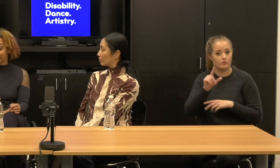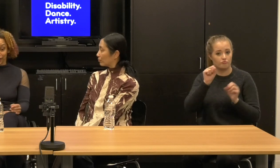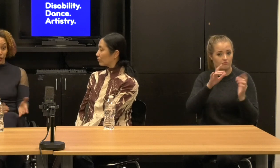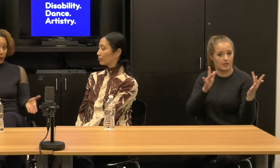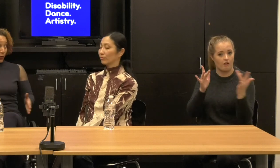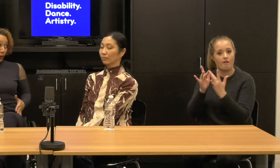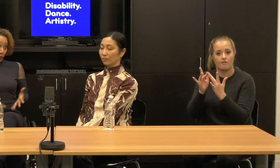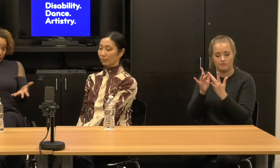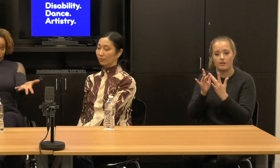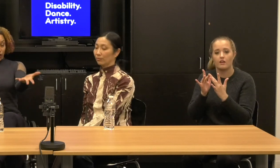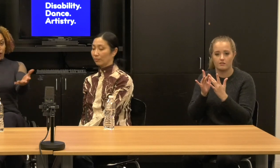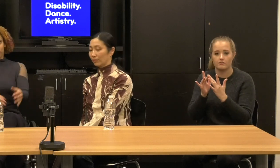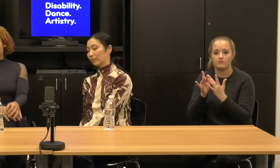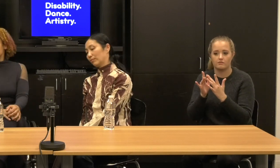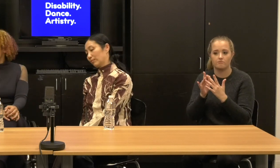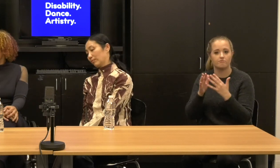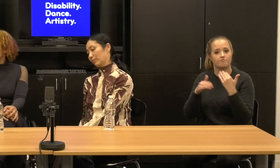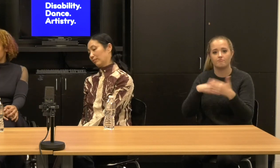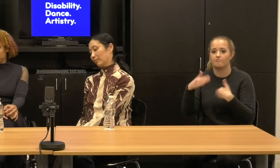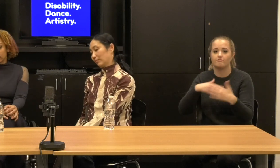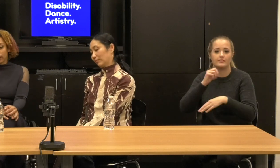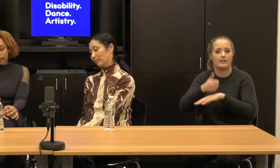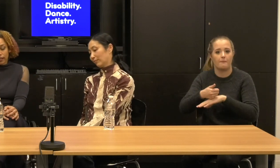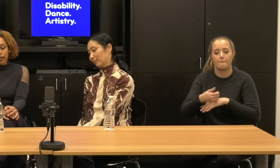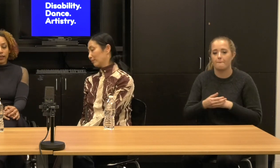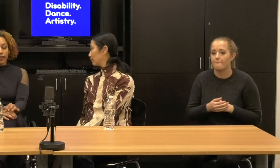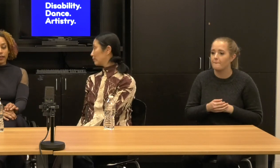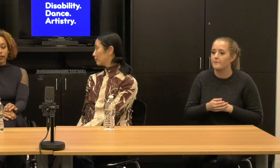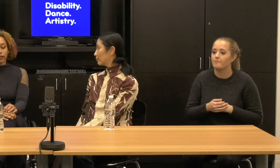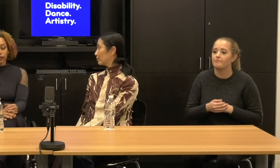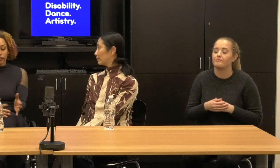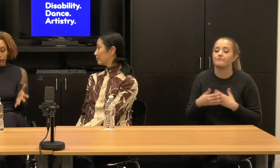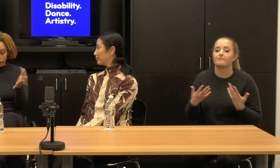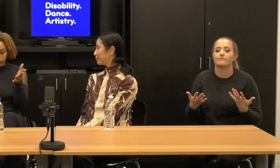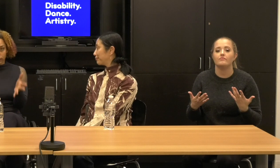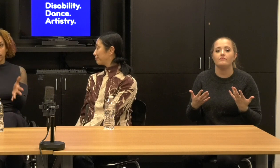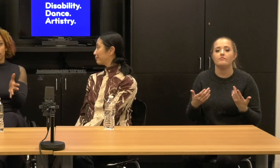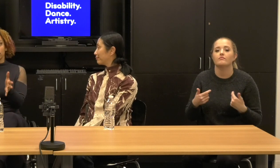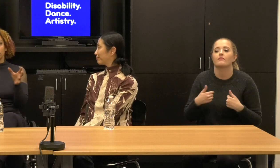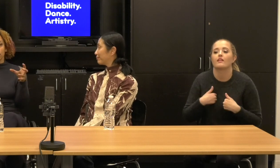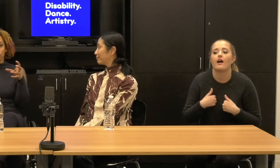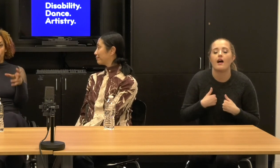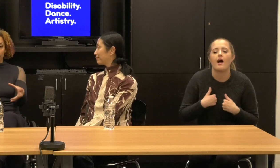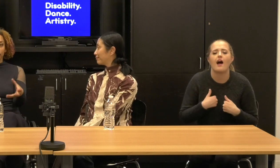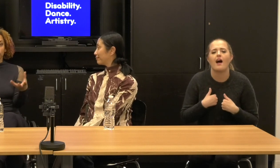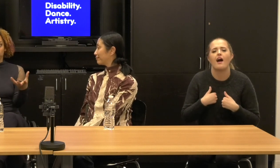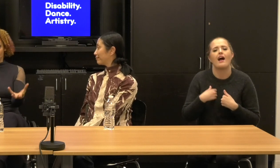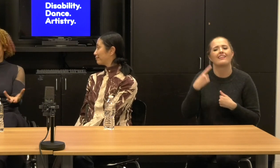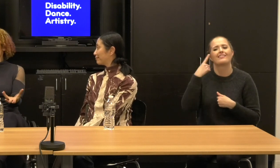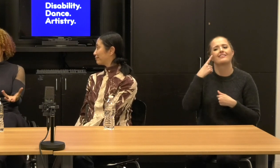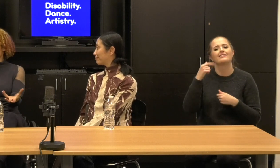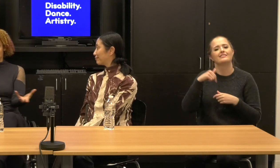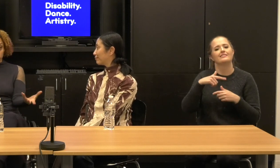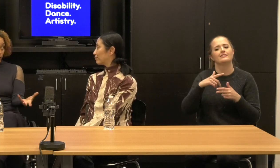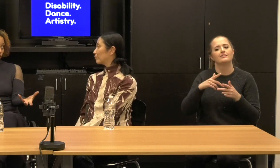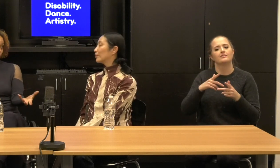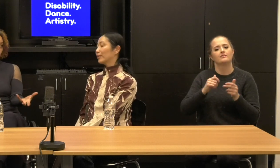And off we go. I mean, and I think this is, it is, it is a complex production, so huge production,